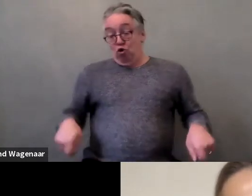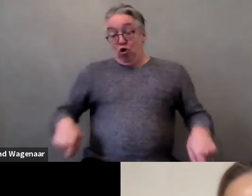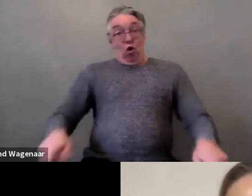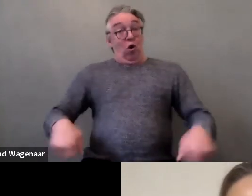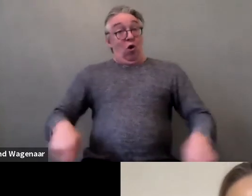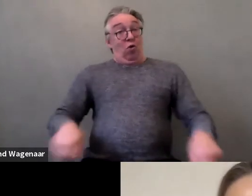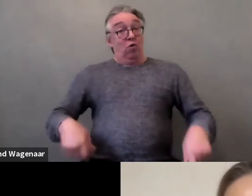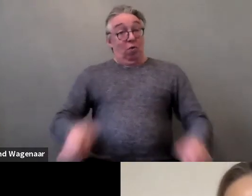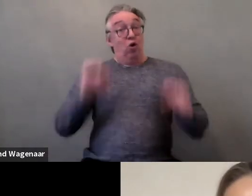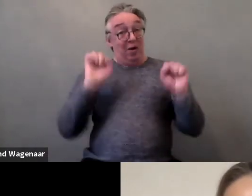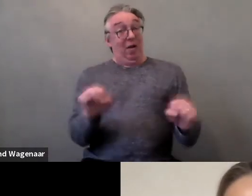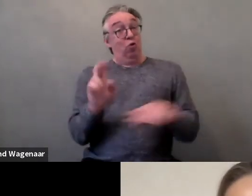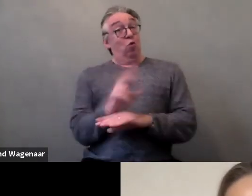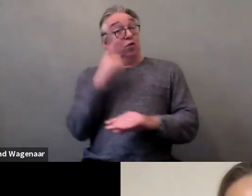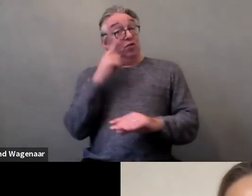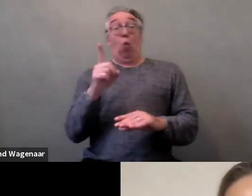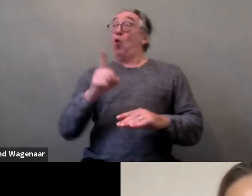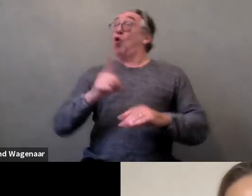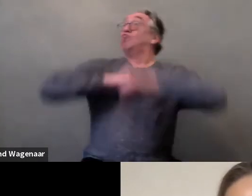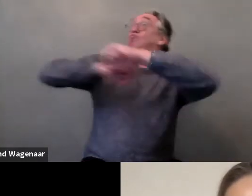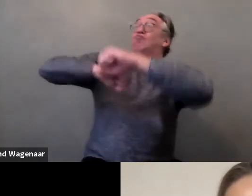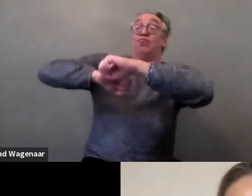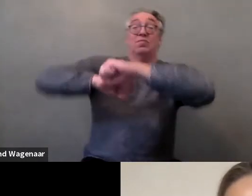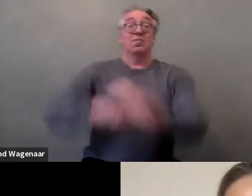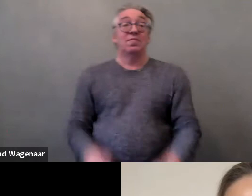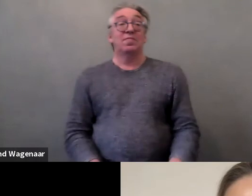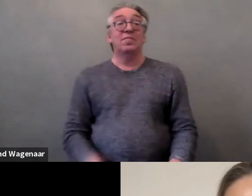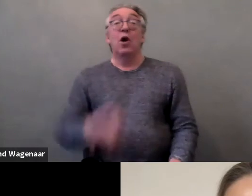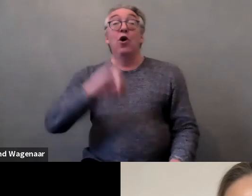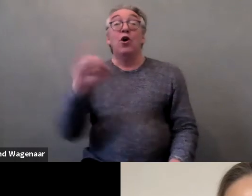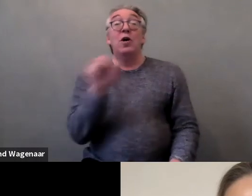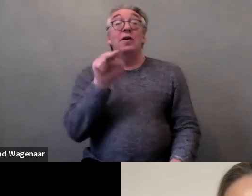From January 2020 the autonomy foundation